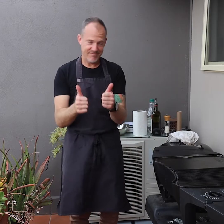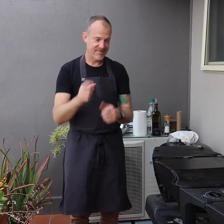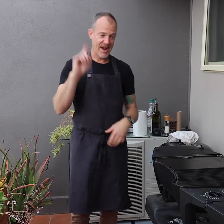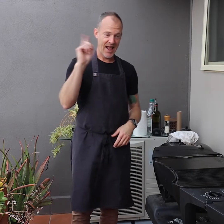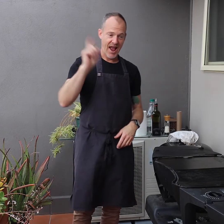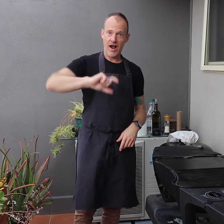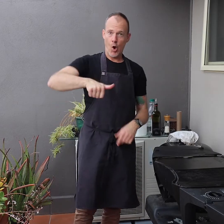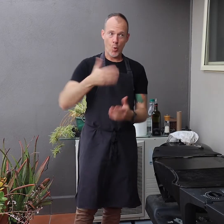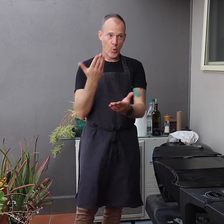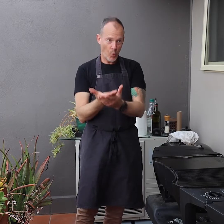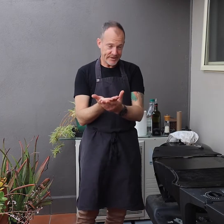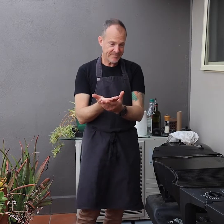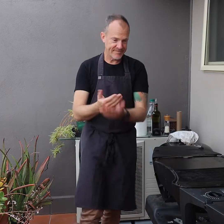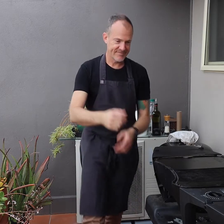Now, we turn the BBQ on.